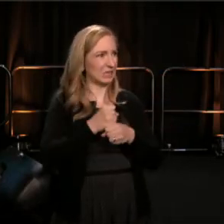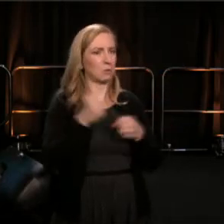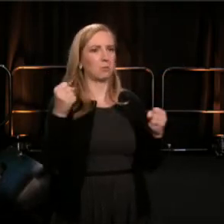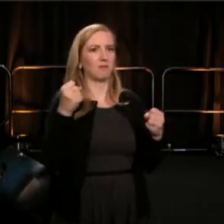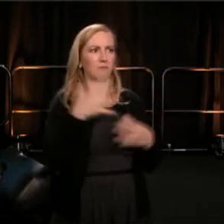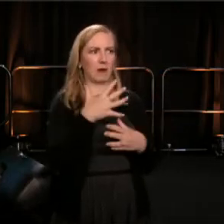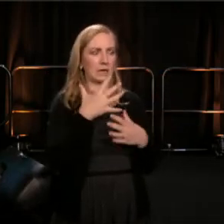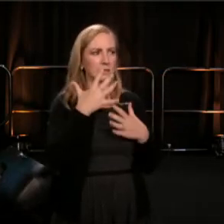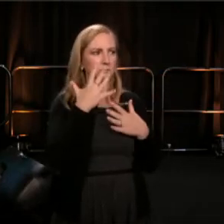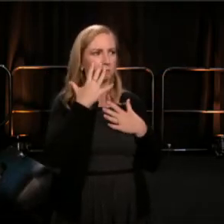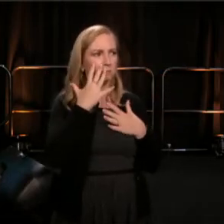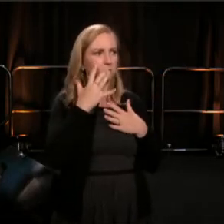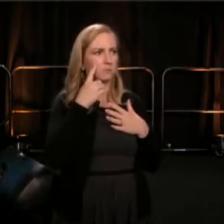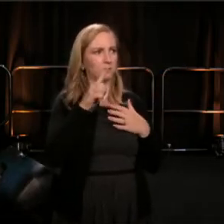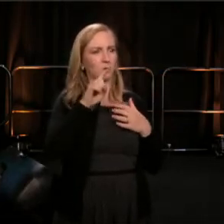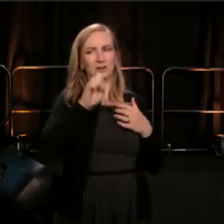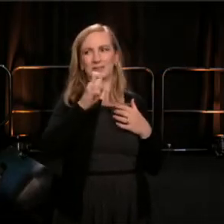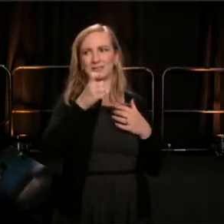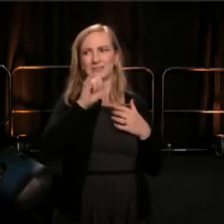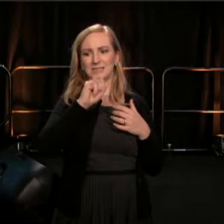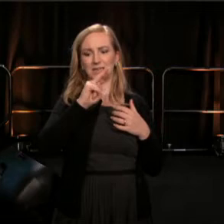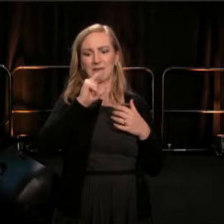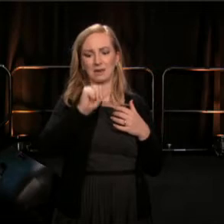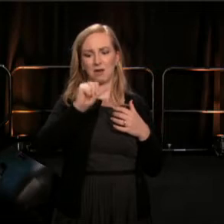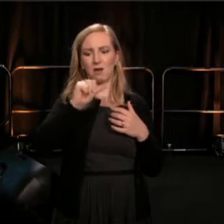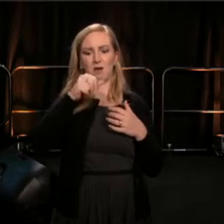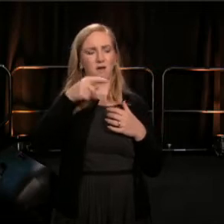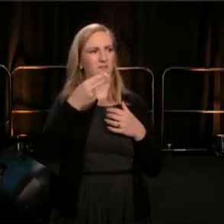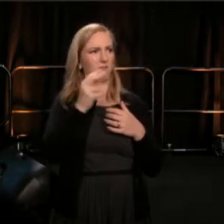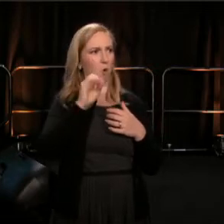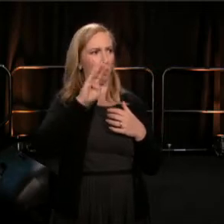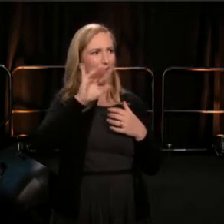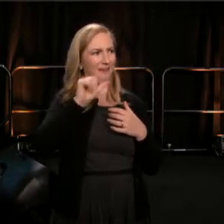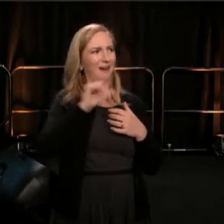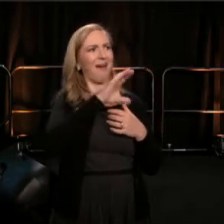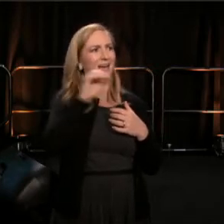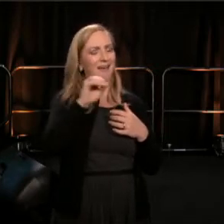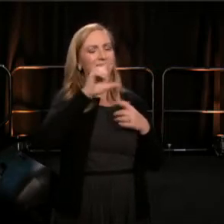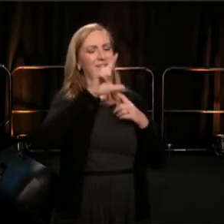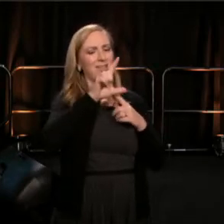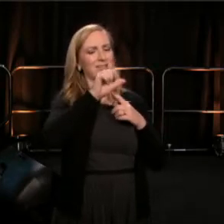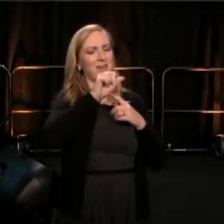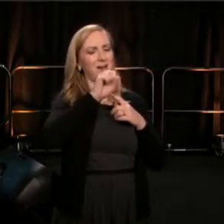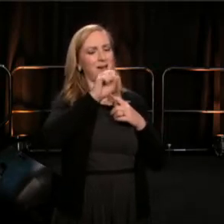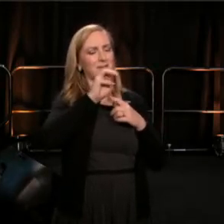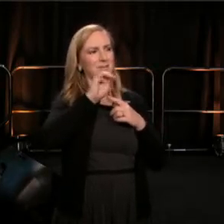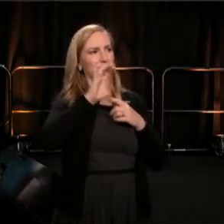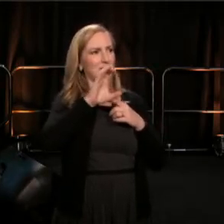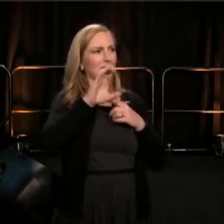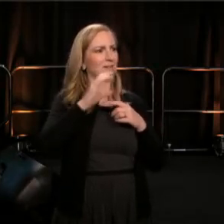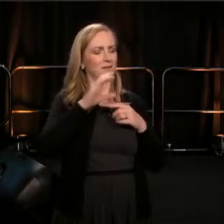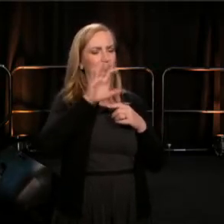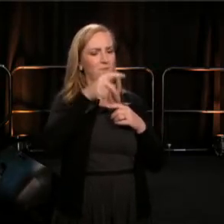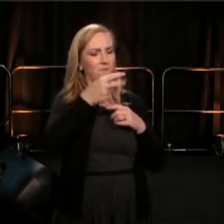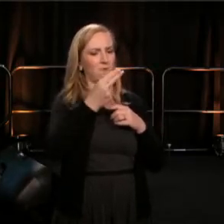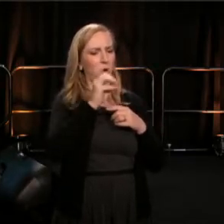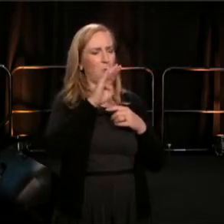of Xenophobia and Islamaphobia, where nation will be defined by the building of walls and turning away of refugees.